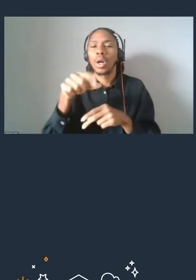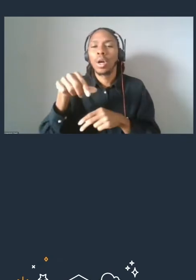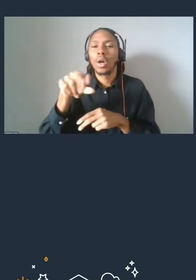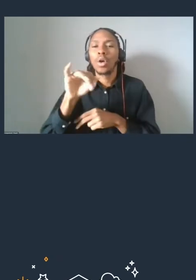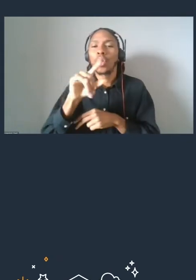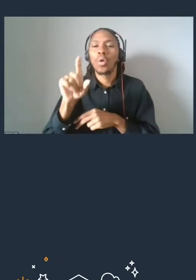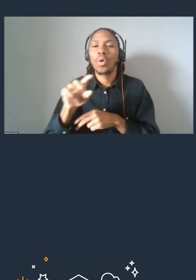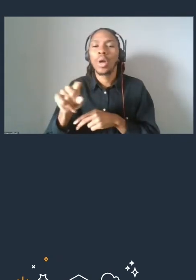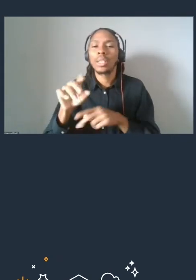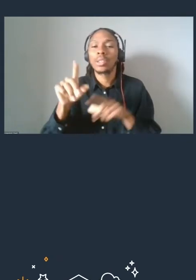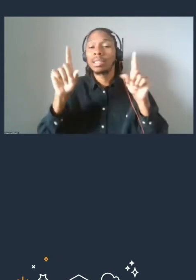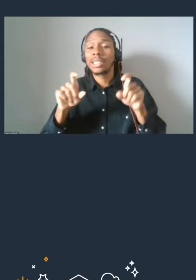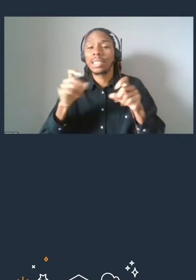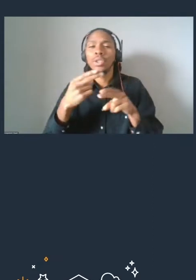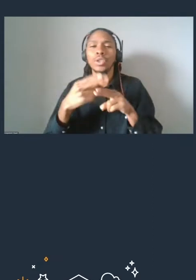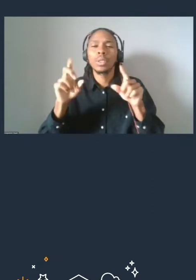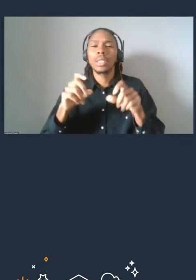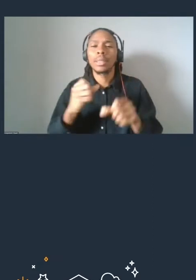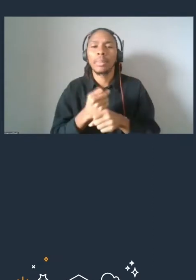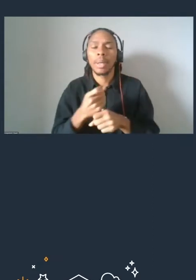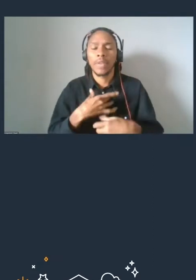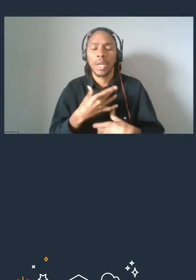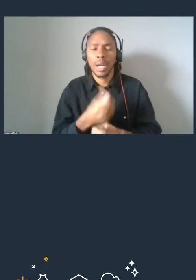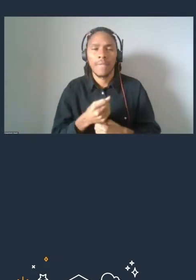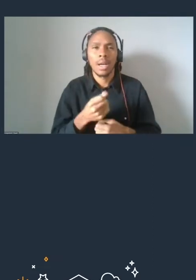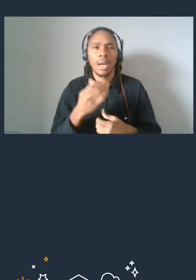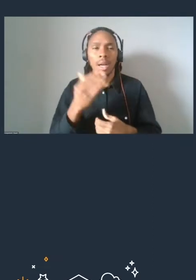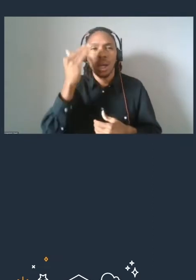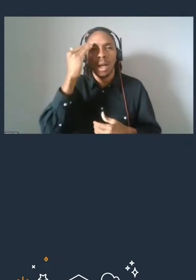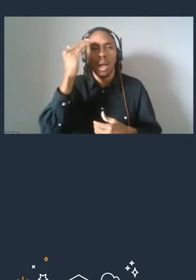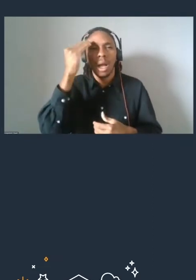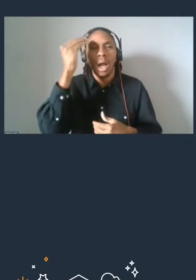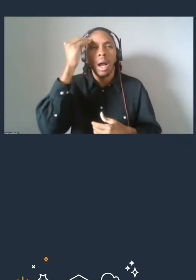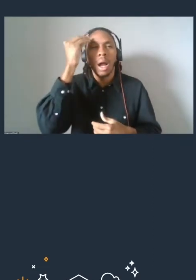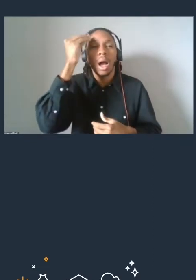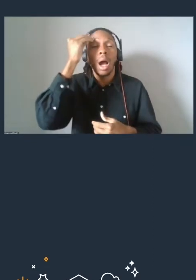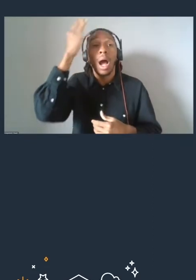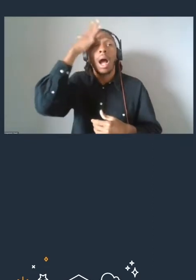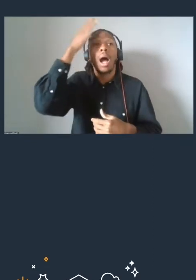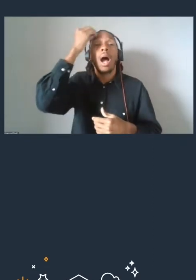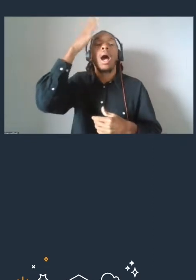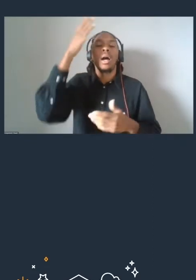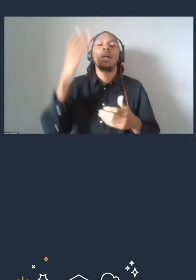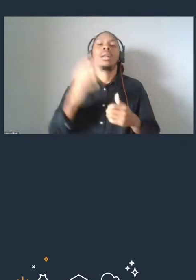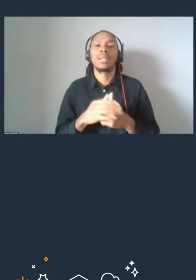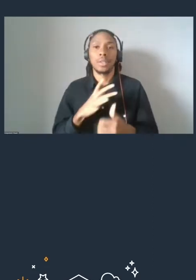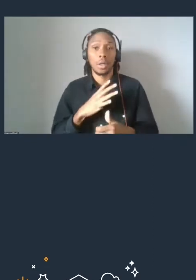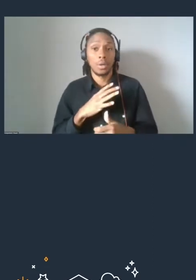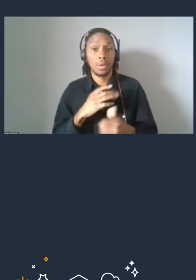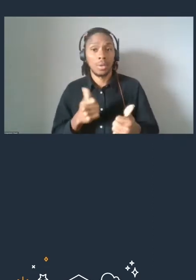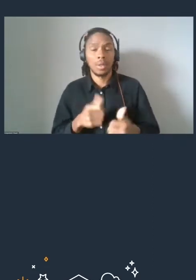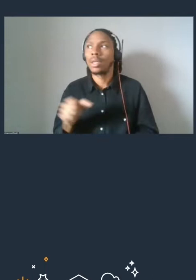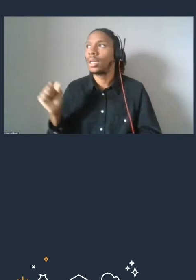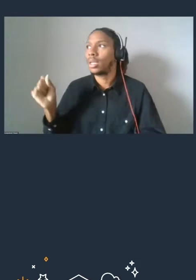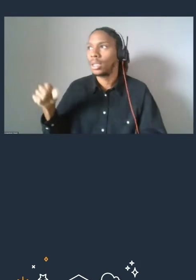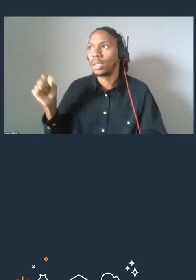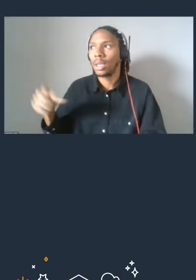to help you build that confidence as you step through each of these learning courses. Pretty cool, isn't it? [Fathima] Absolutely, this is really good.